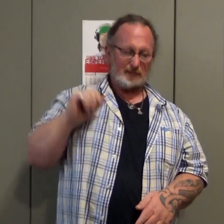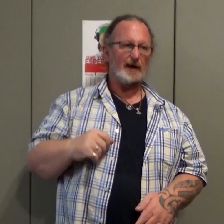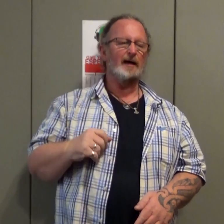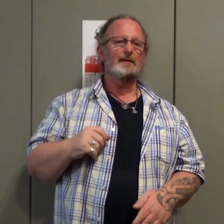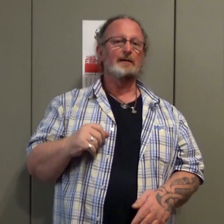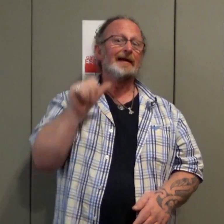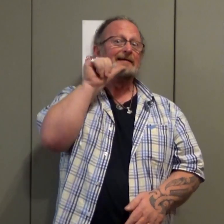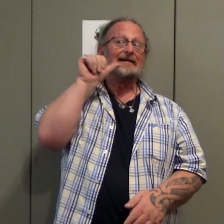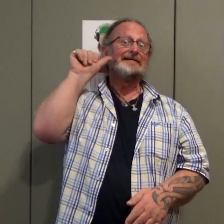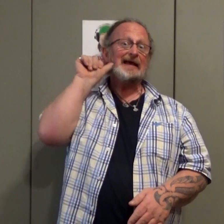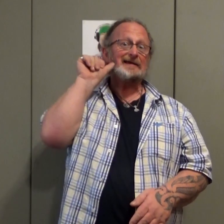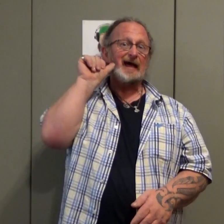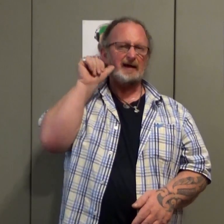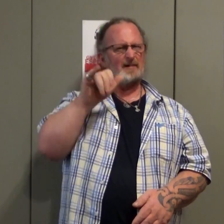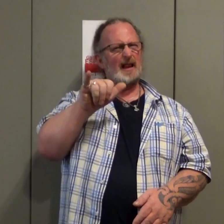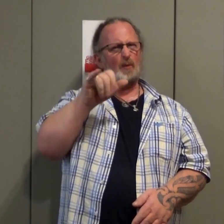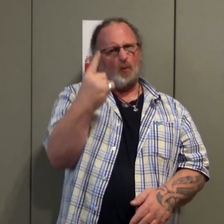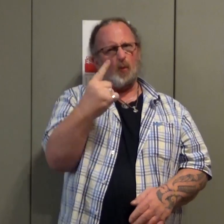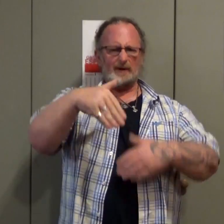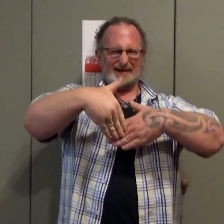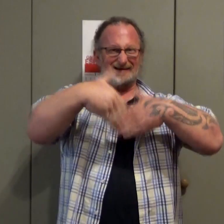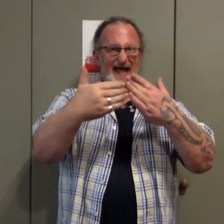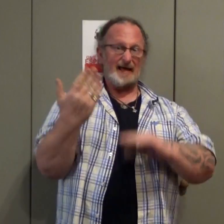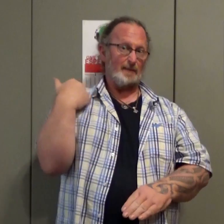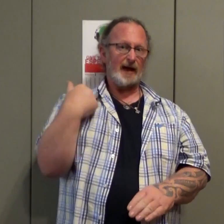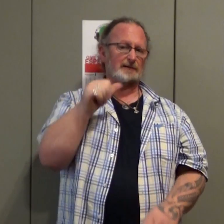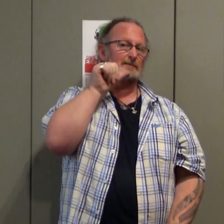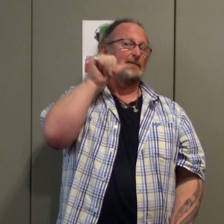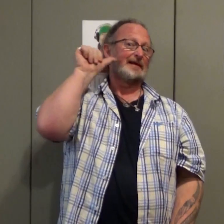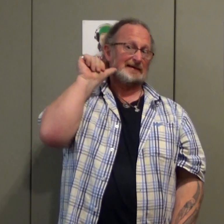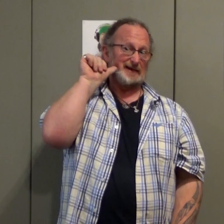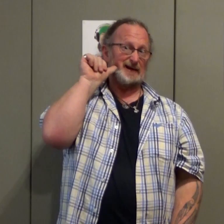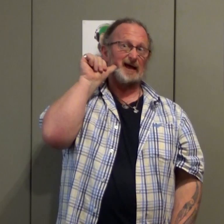This is the sign for yesterday That is one day ago One day ago